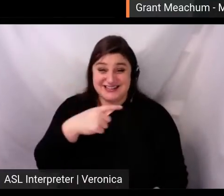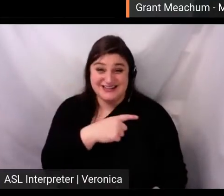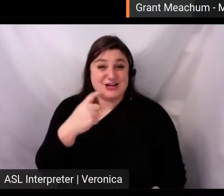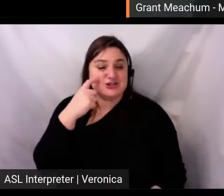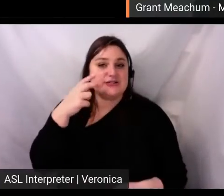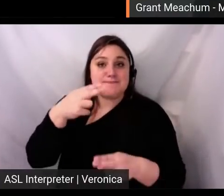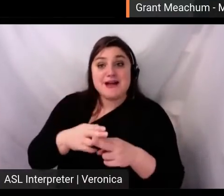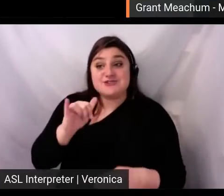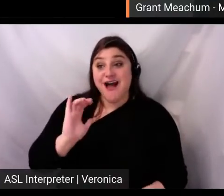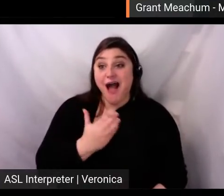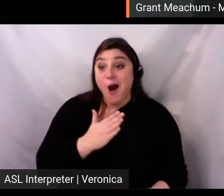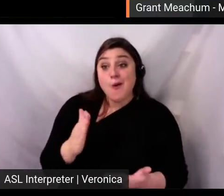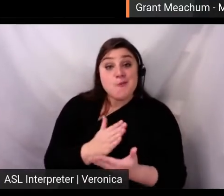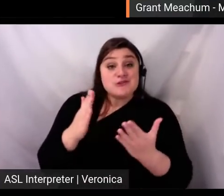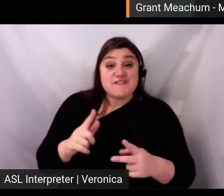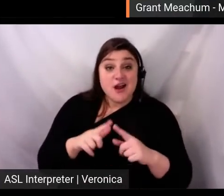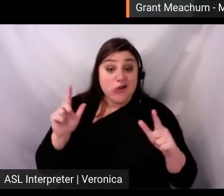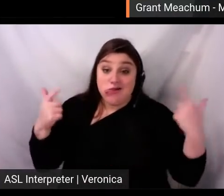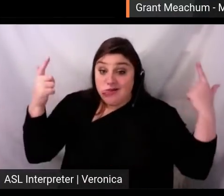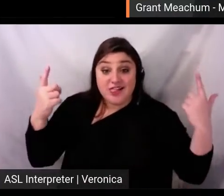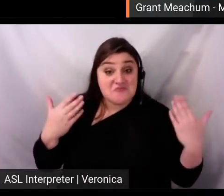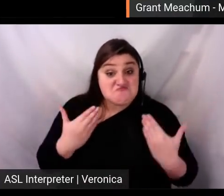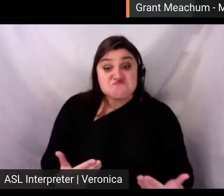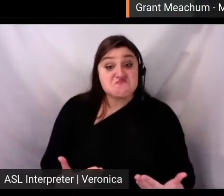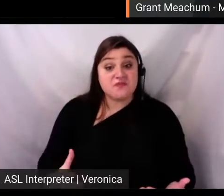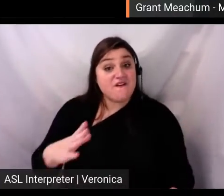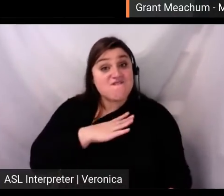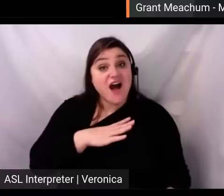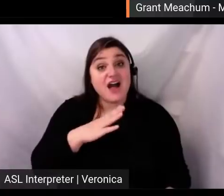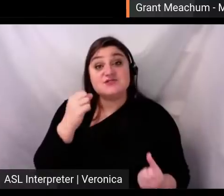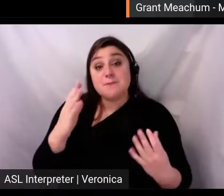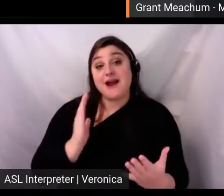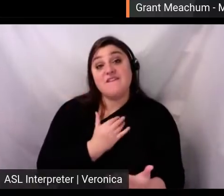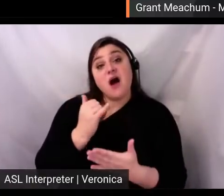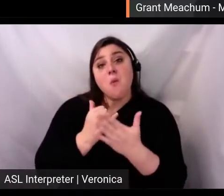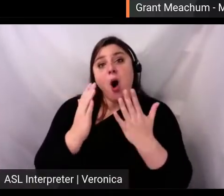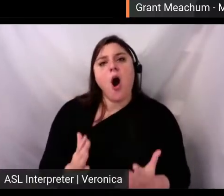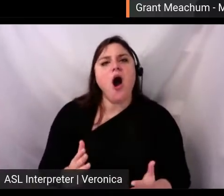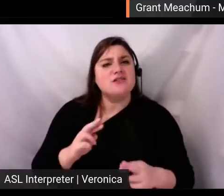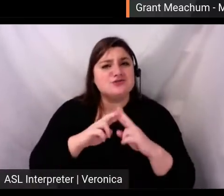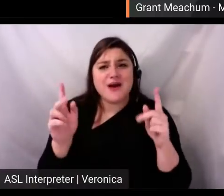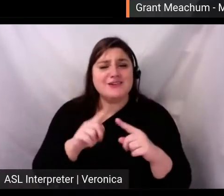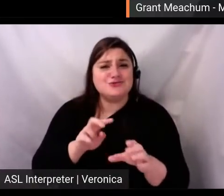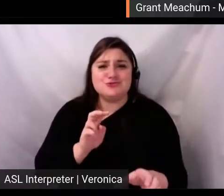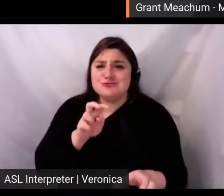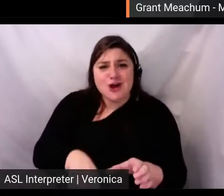musicians are. In this case, they jumped in immediately, and some special challenges we as a group set out to solve. First of all,